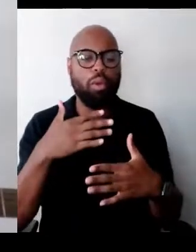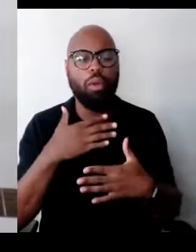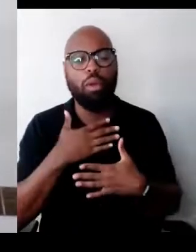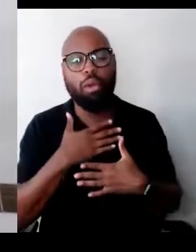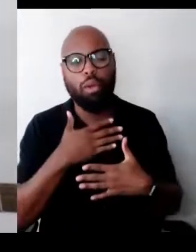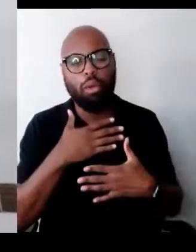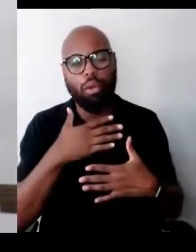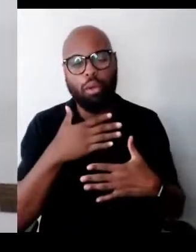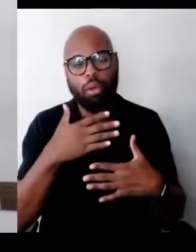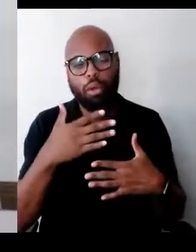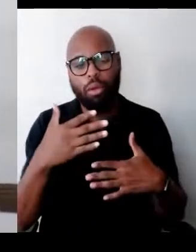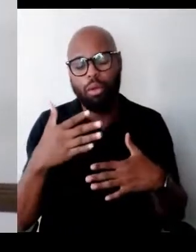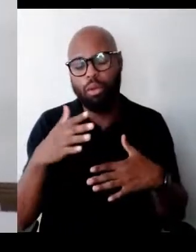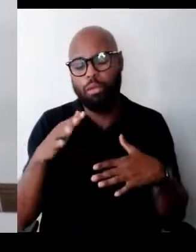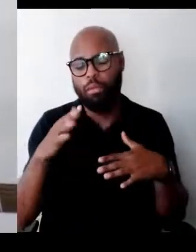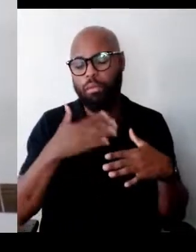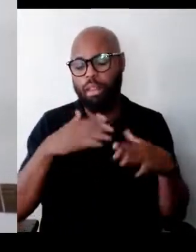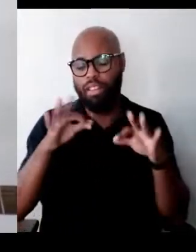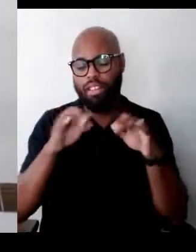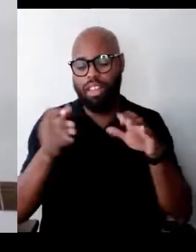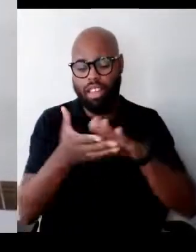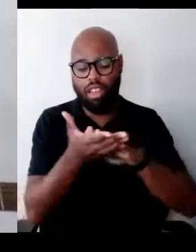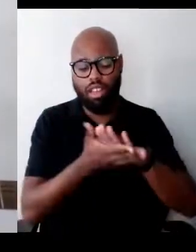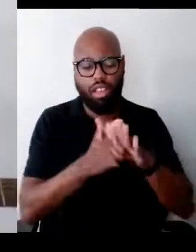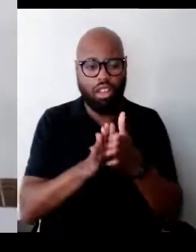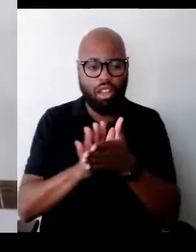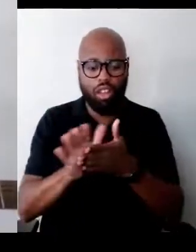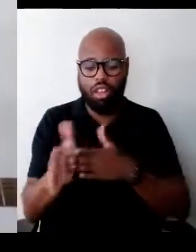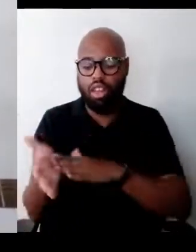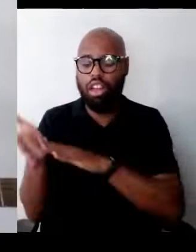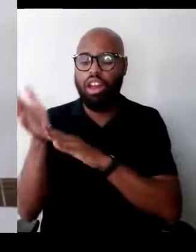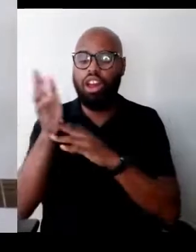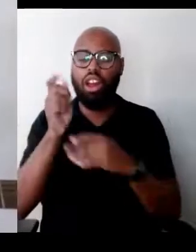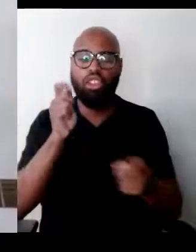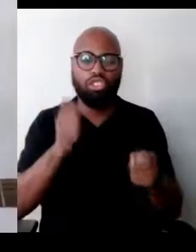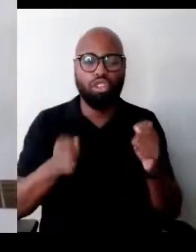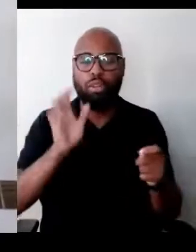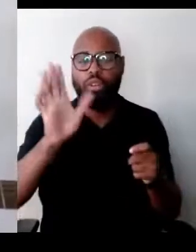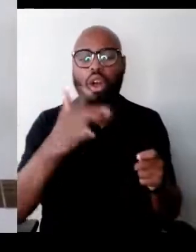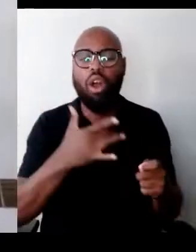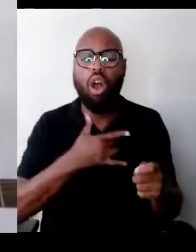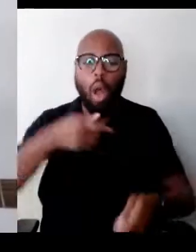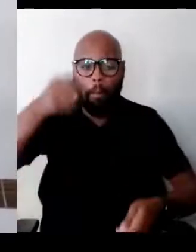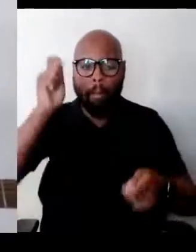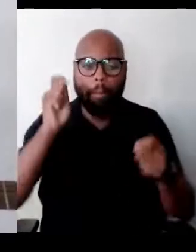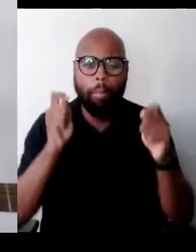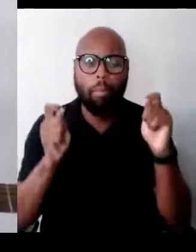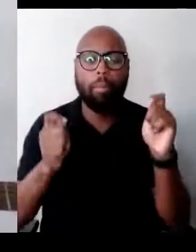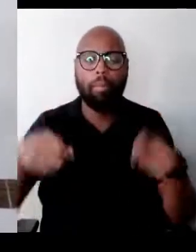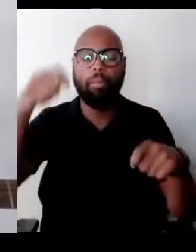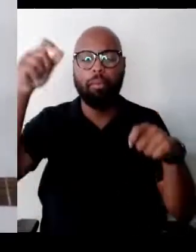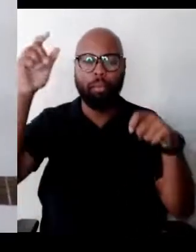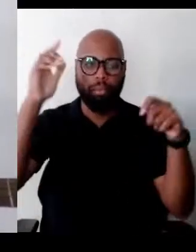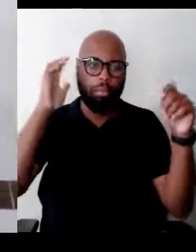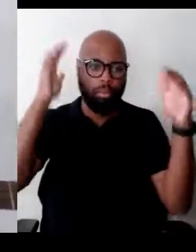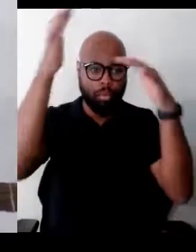The soles of my feet Did the drum of your heart Pounding the sky we are never apart